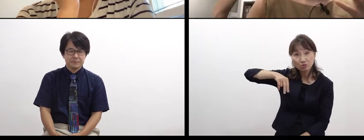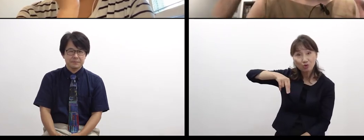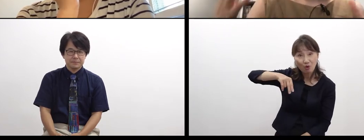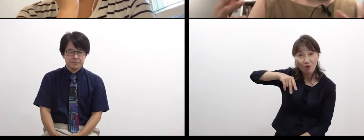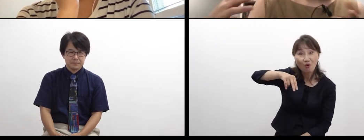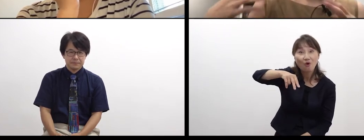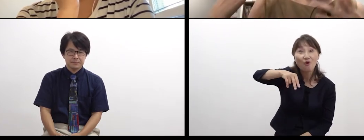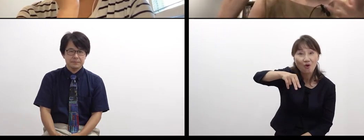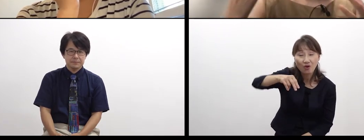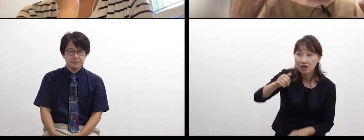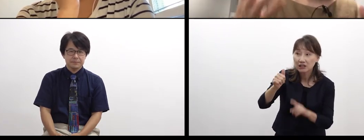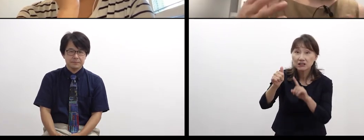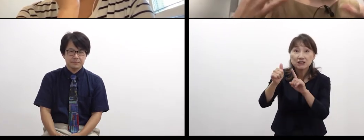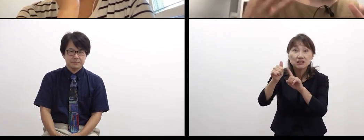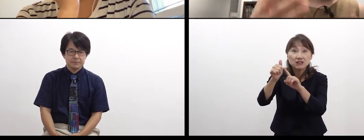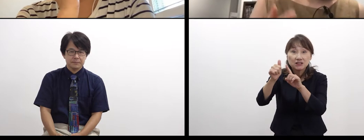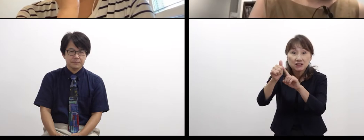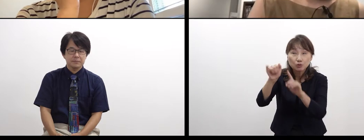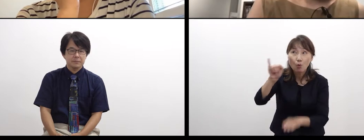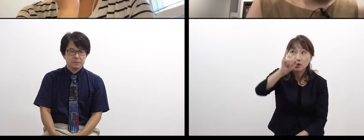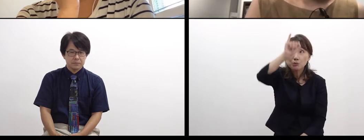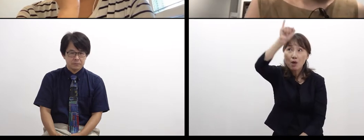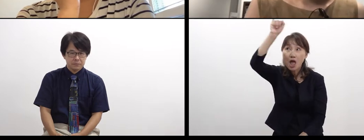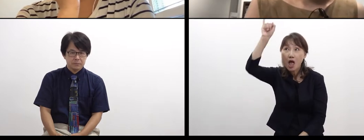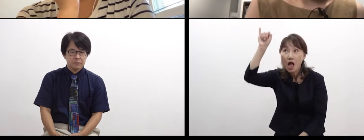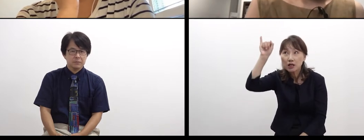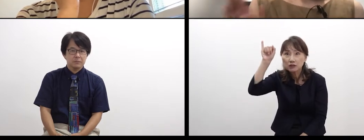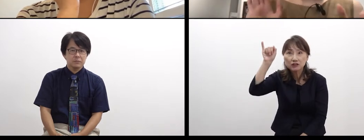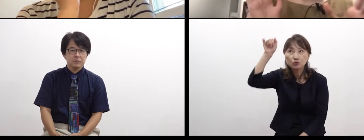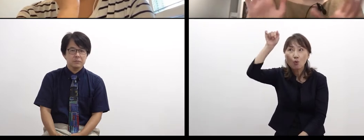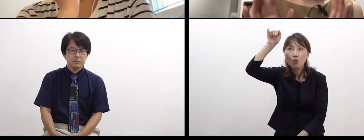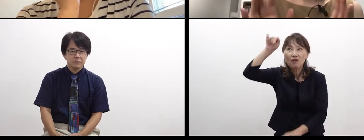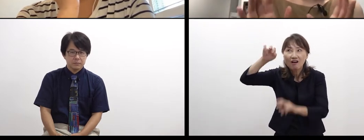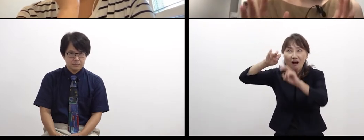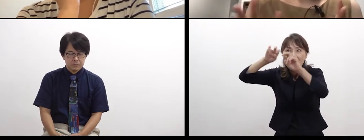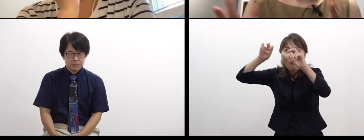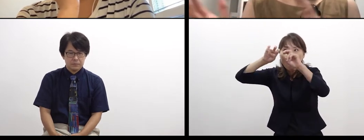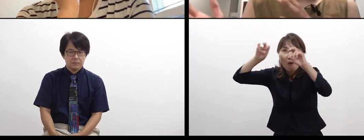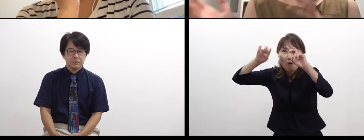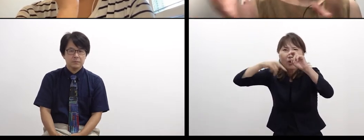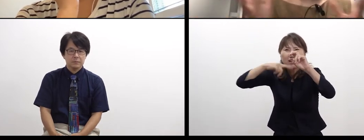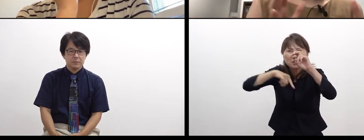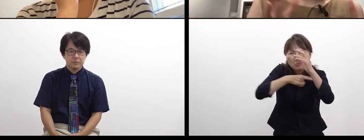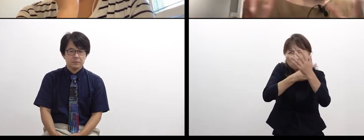I often dive into the imaginary world created by my father,